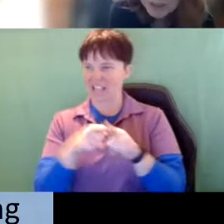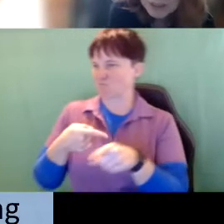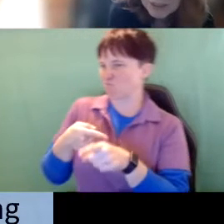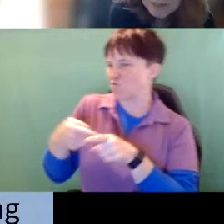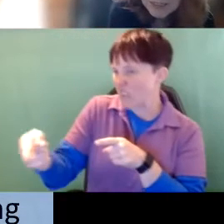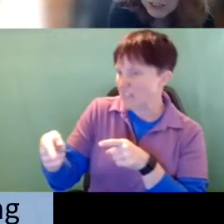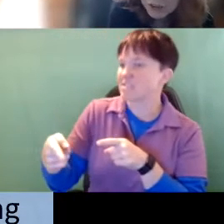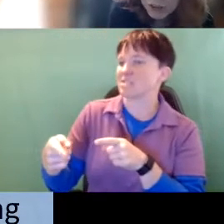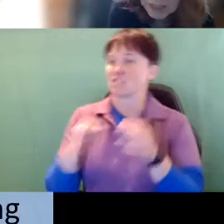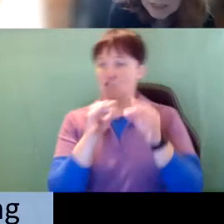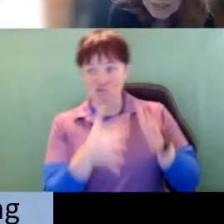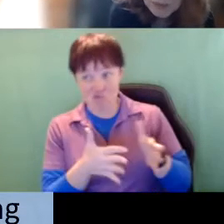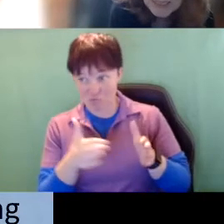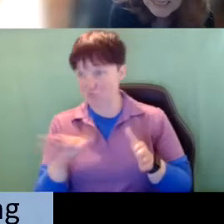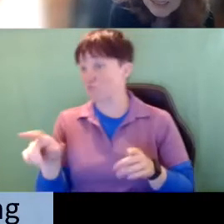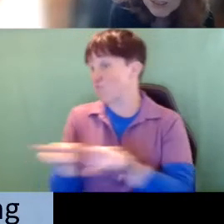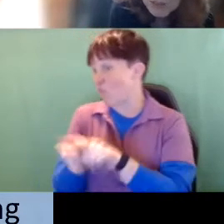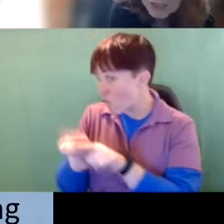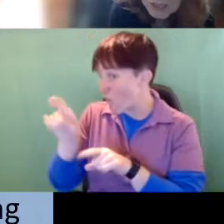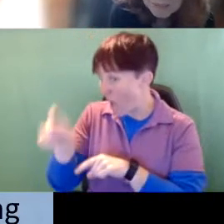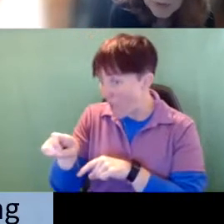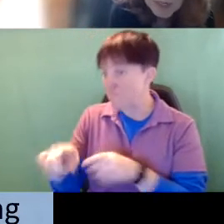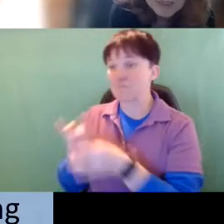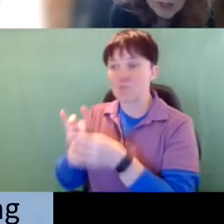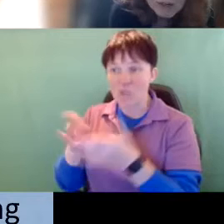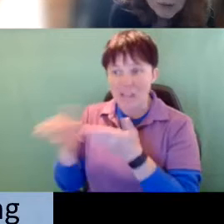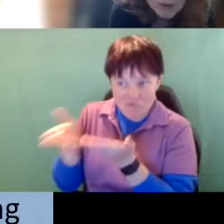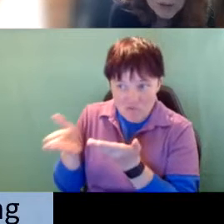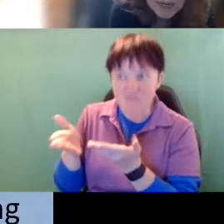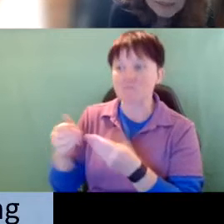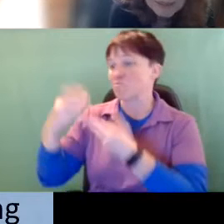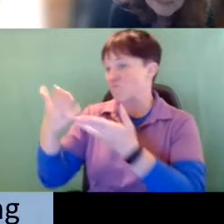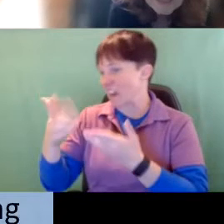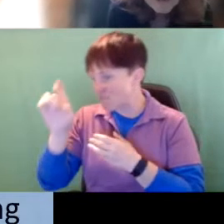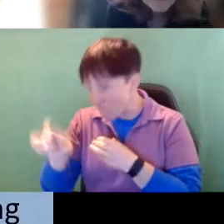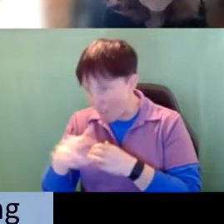Interpreters have had to do that related service providers had to go through that